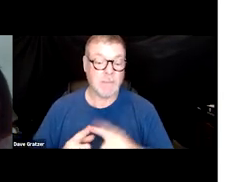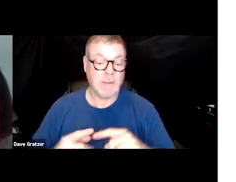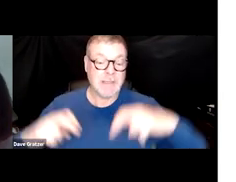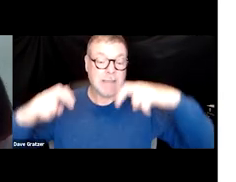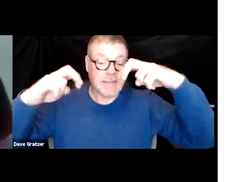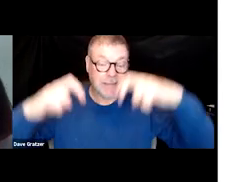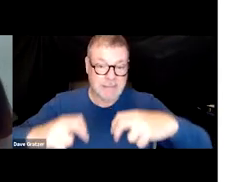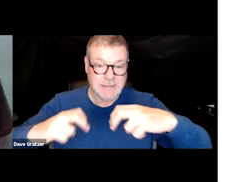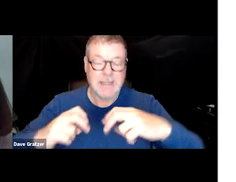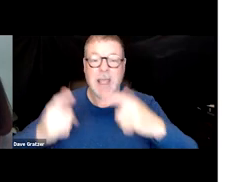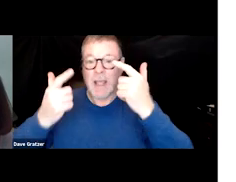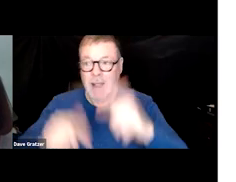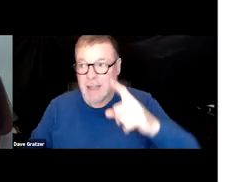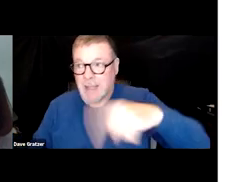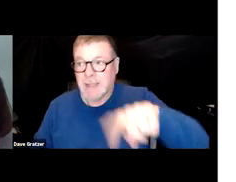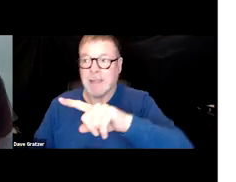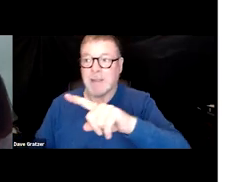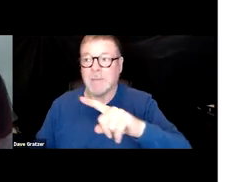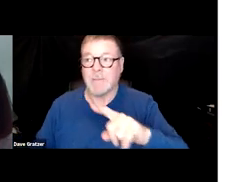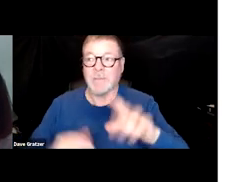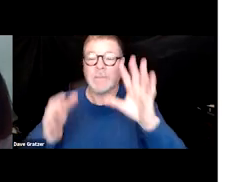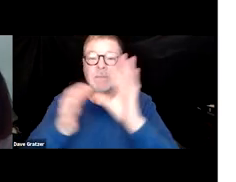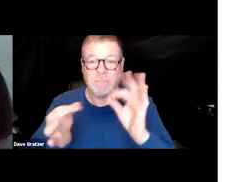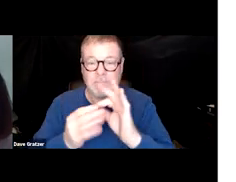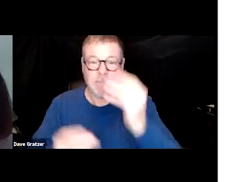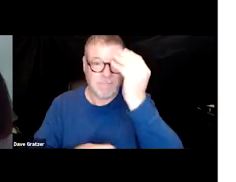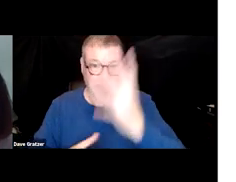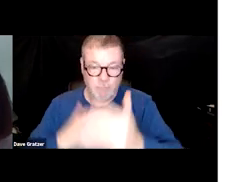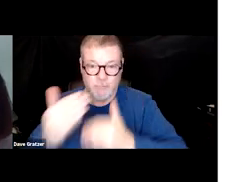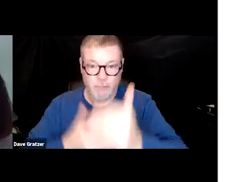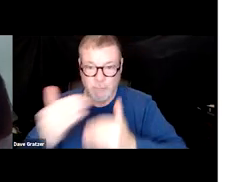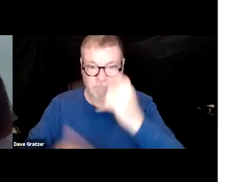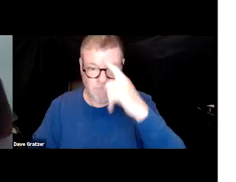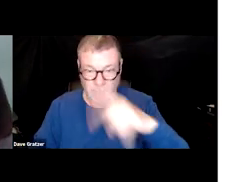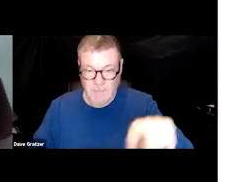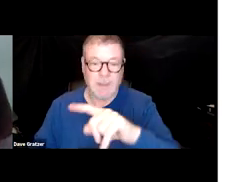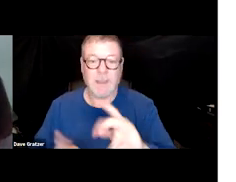let him talk about what the process was for him is extremely important.